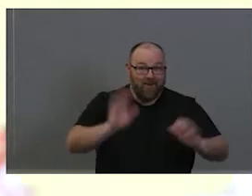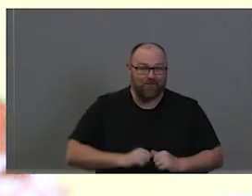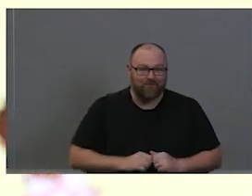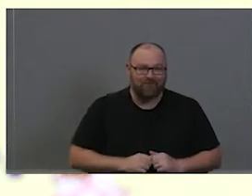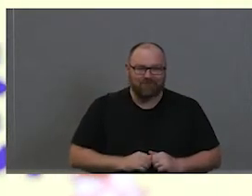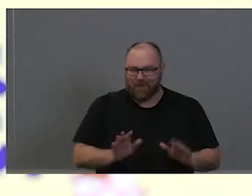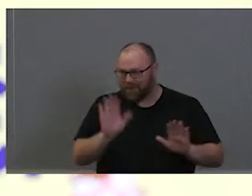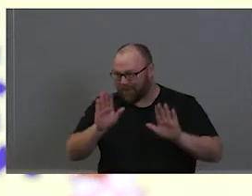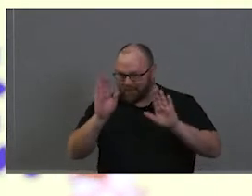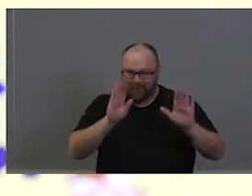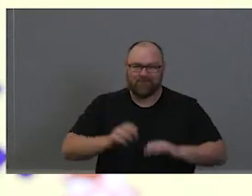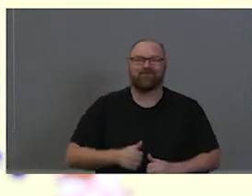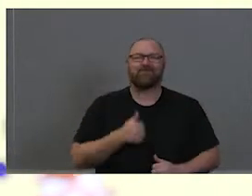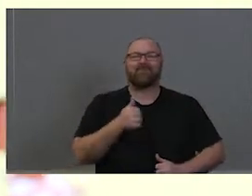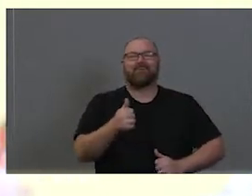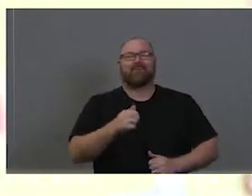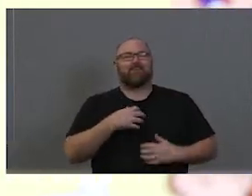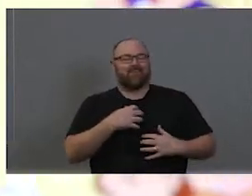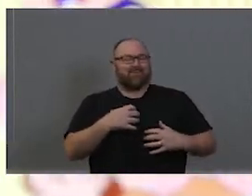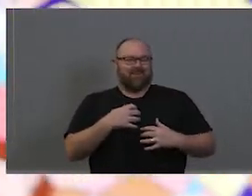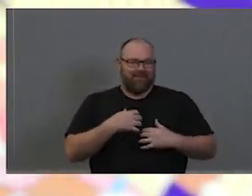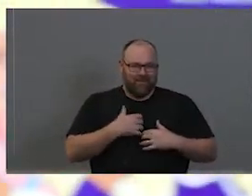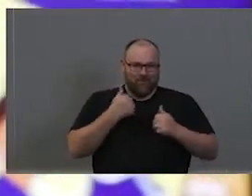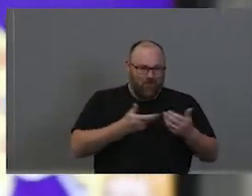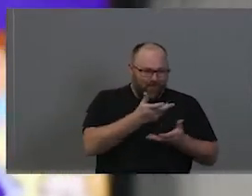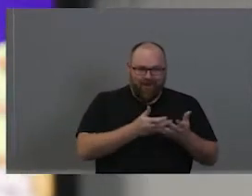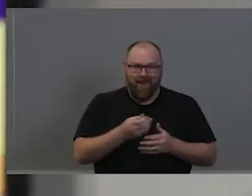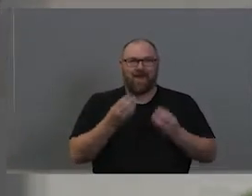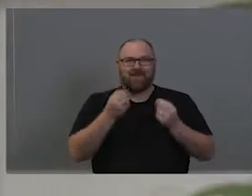God interactive sessions. Honestly, some people just get the juice off that.